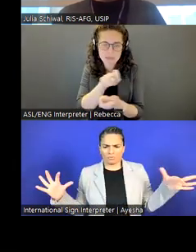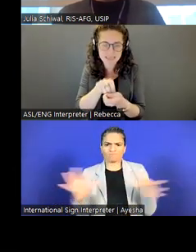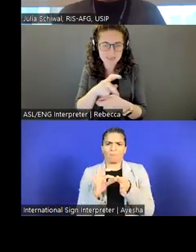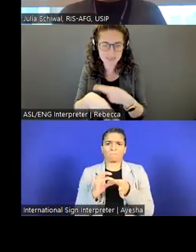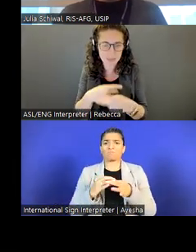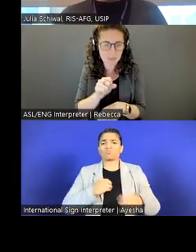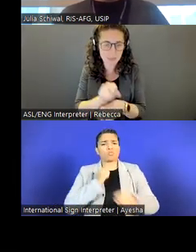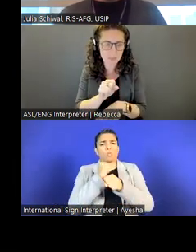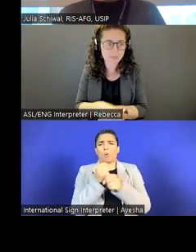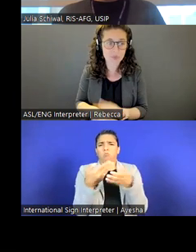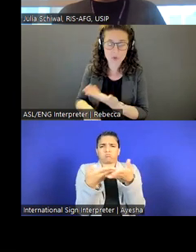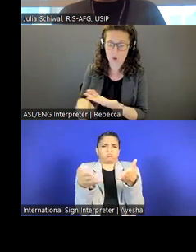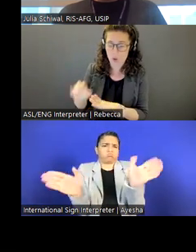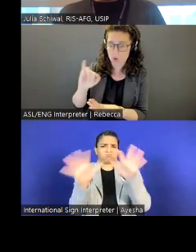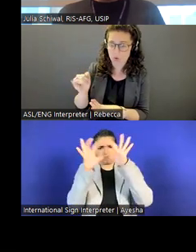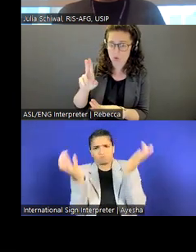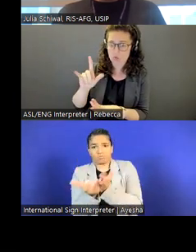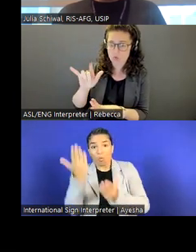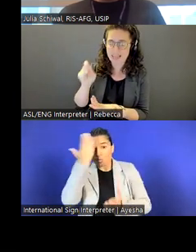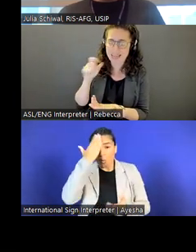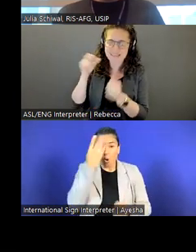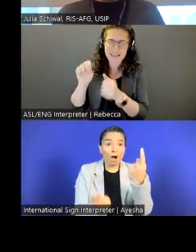And Julie can tell you more about the specific opportunities we have available.